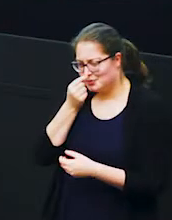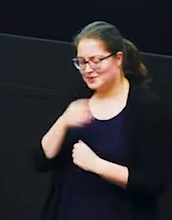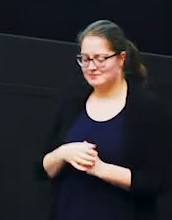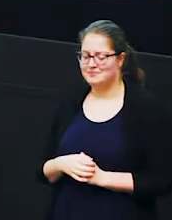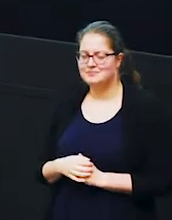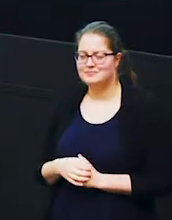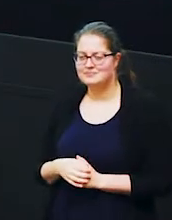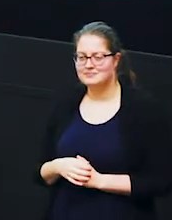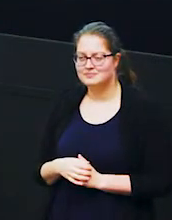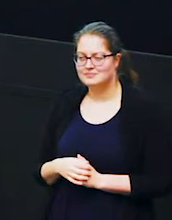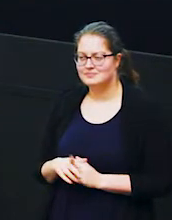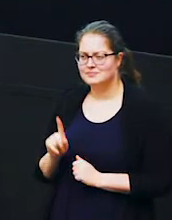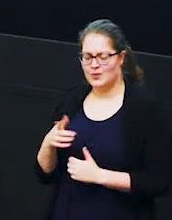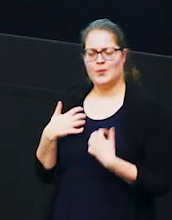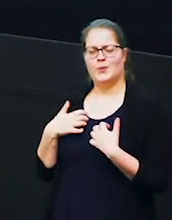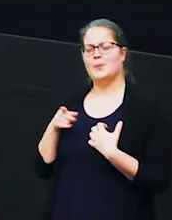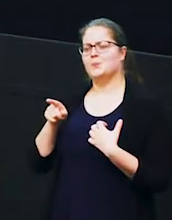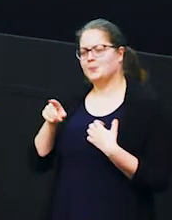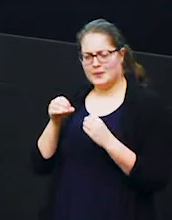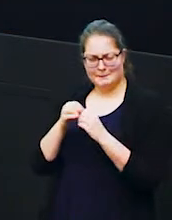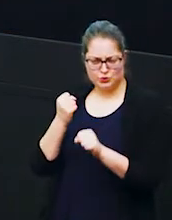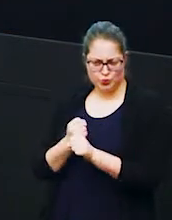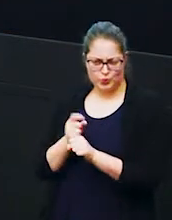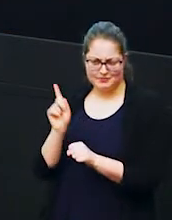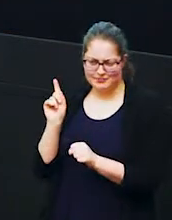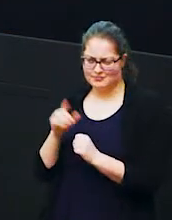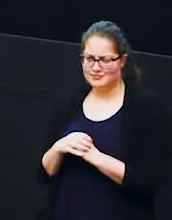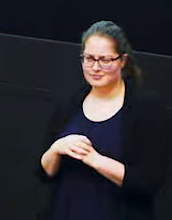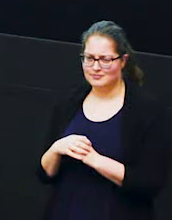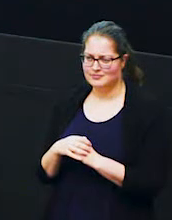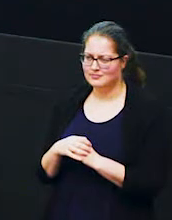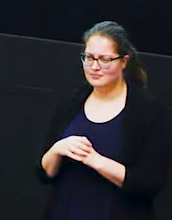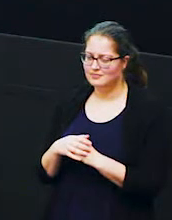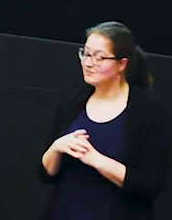the other thing that's really notable about beetlejuice is this big tear tear she has in